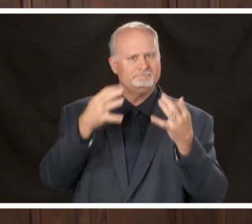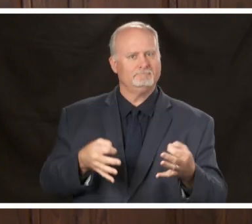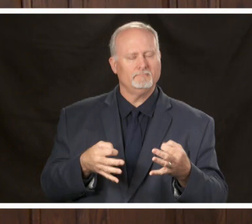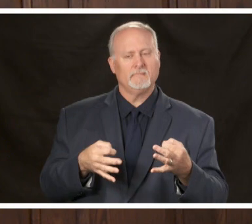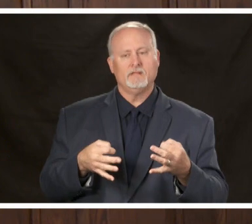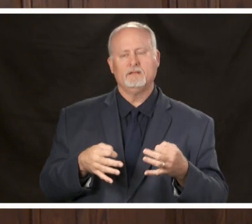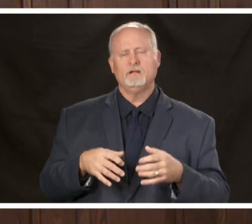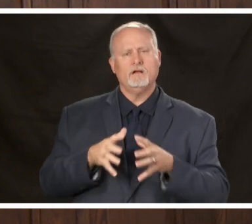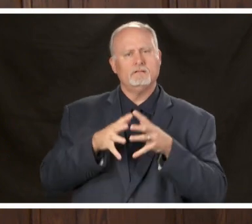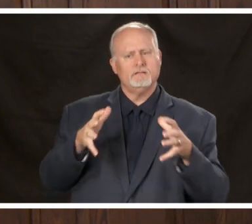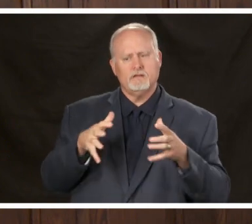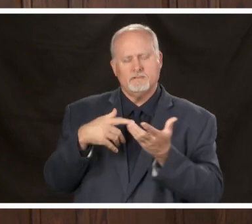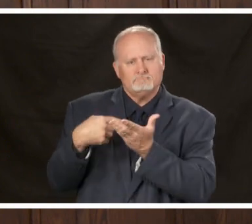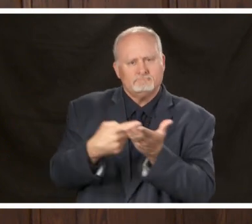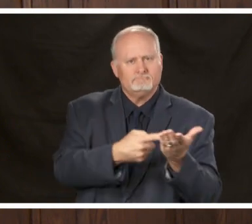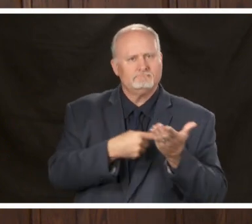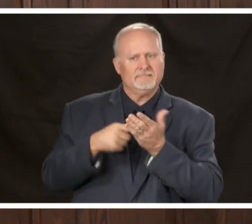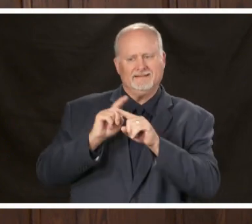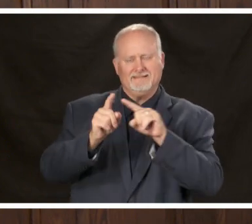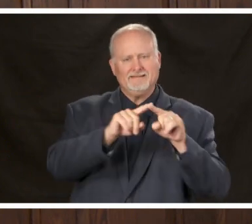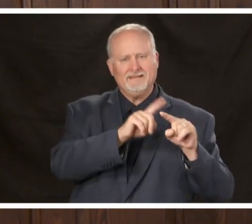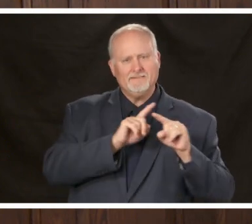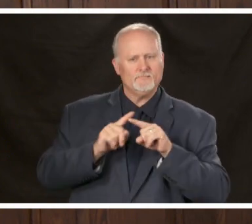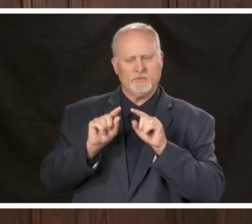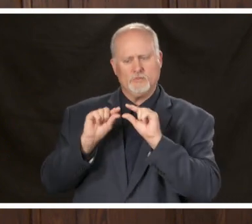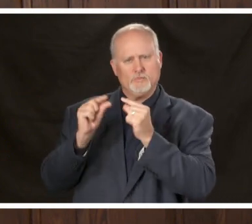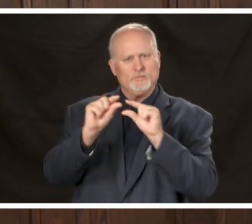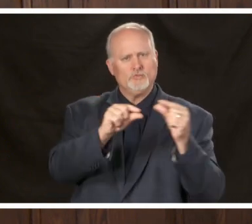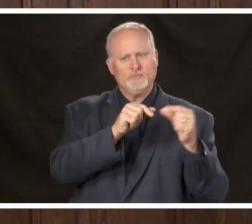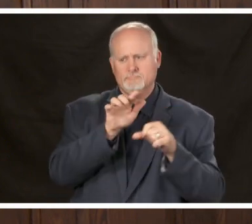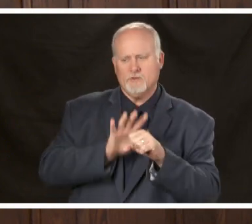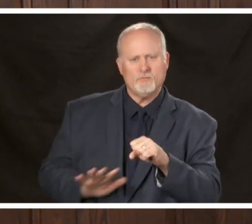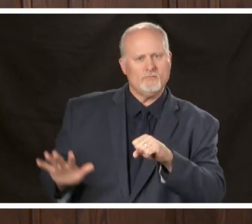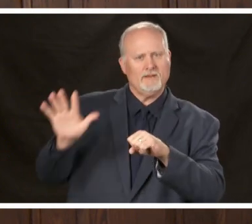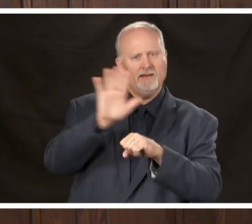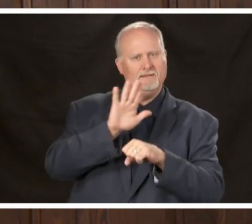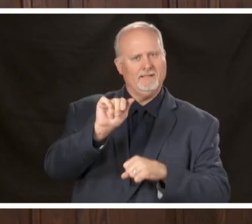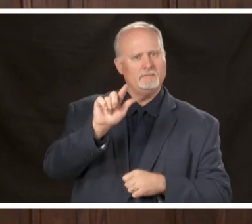input from various interest groups across the state was considered as